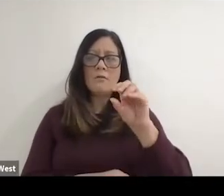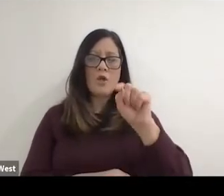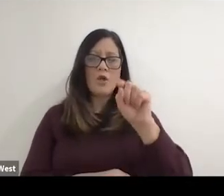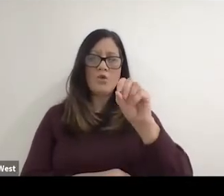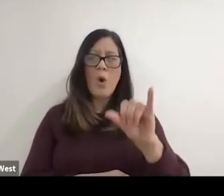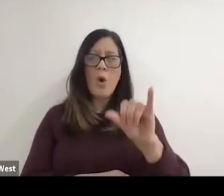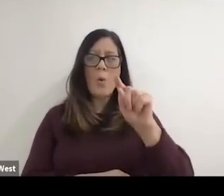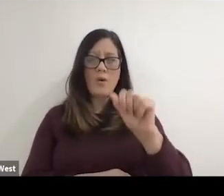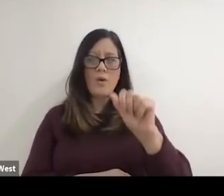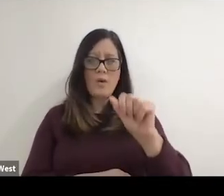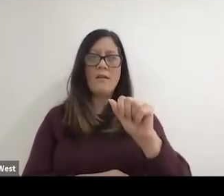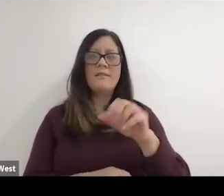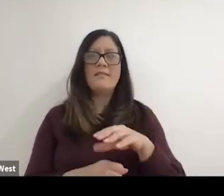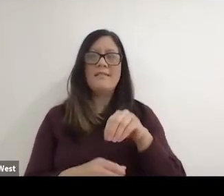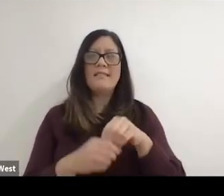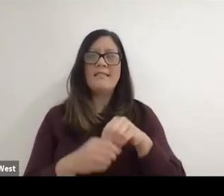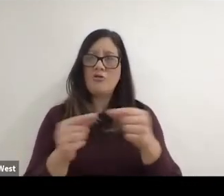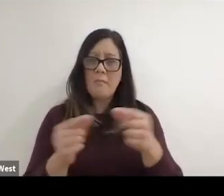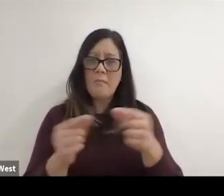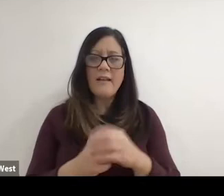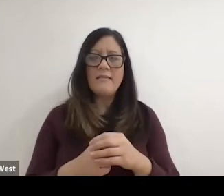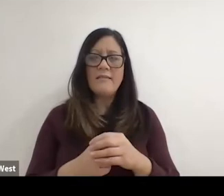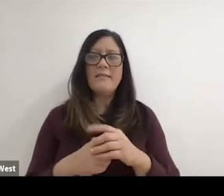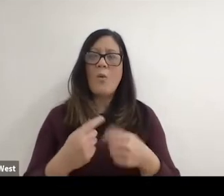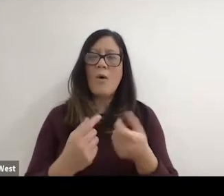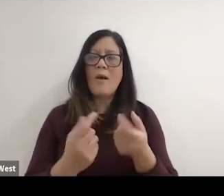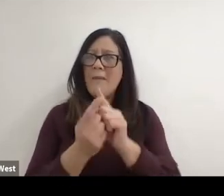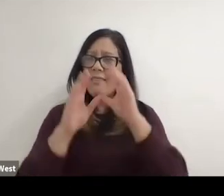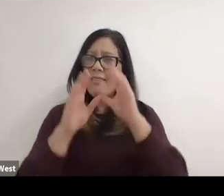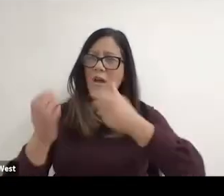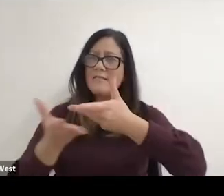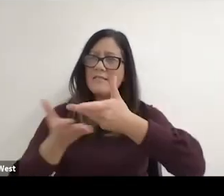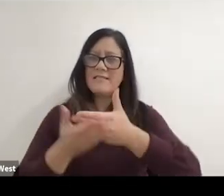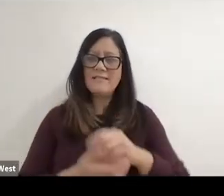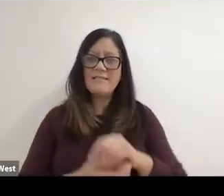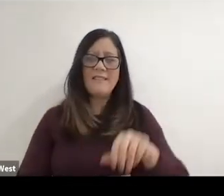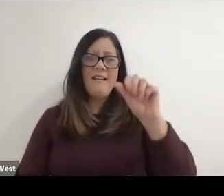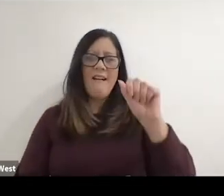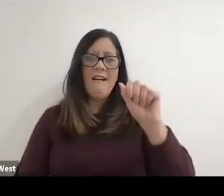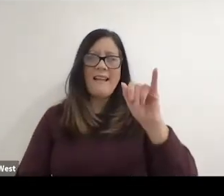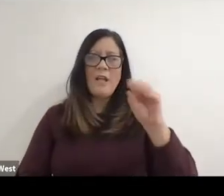to know the President Akio Toyota I said to him I said lifes a fight.